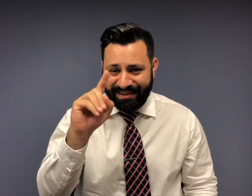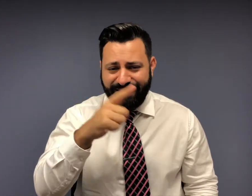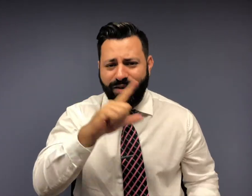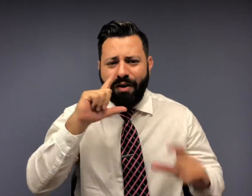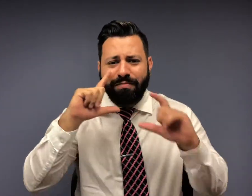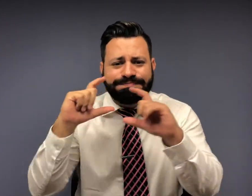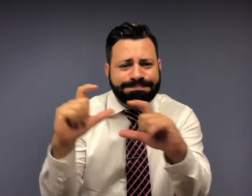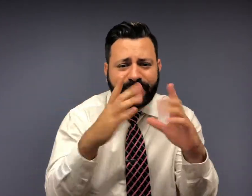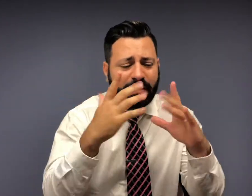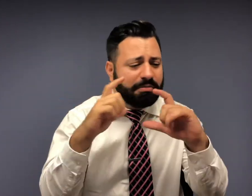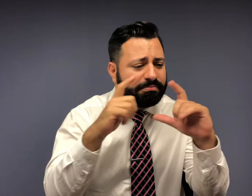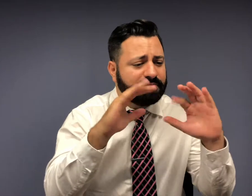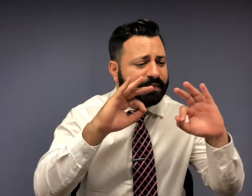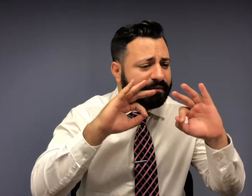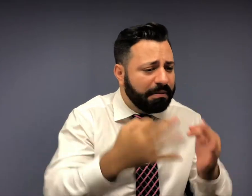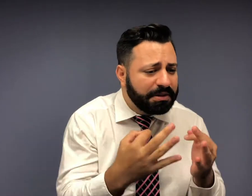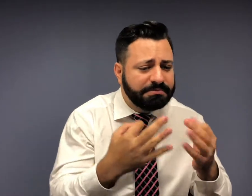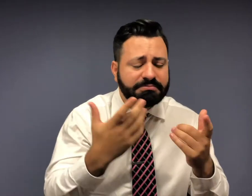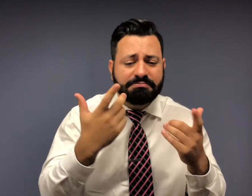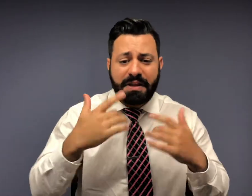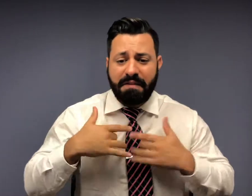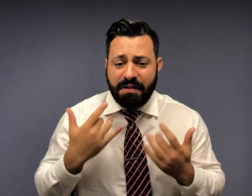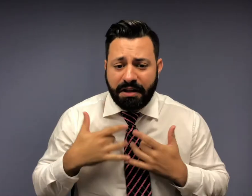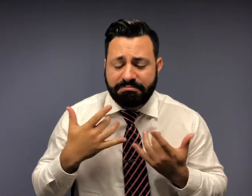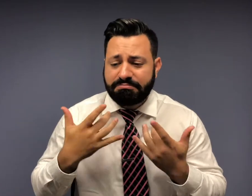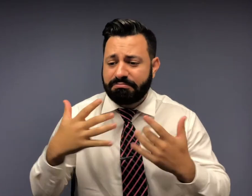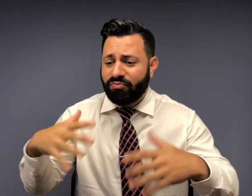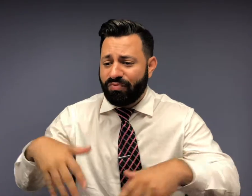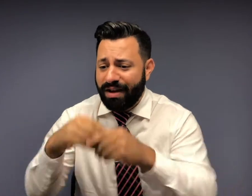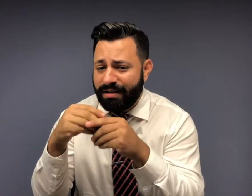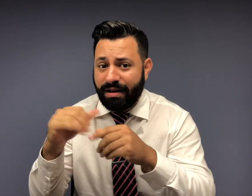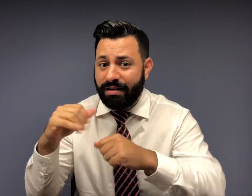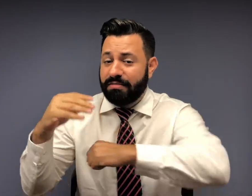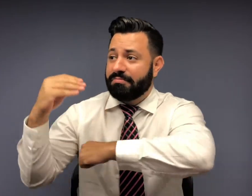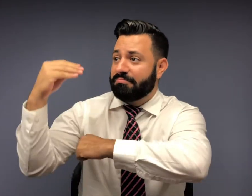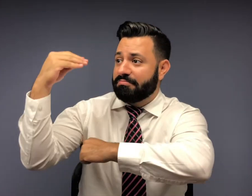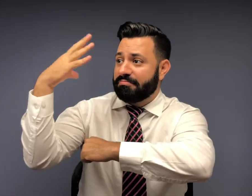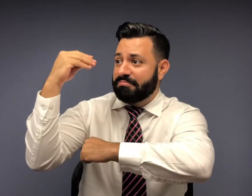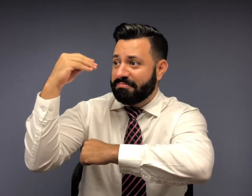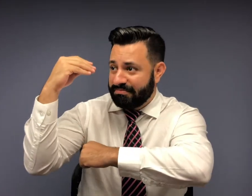Her photography include events, families, weddings, and portraits.